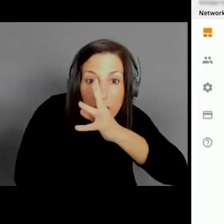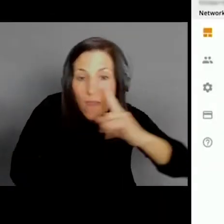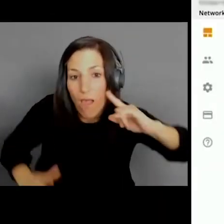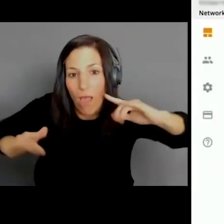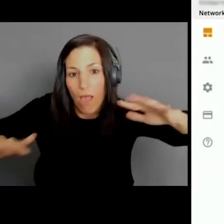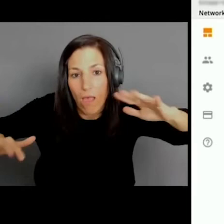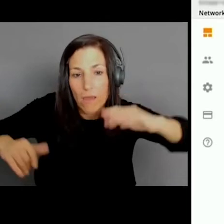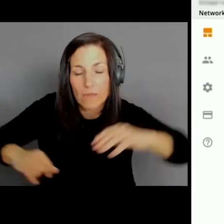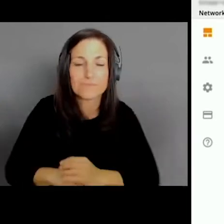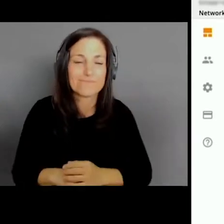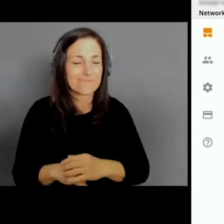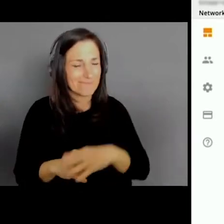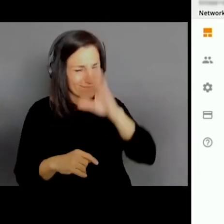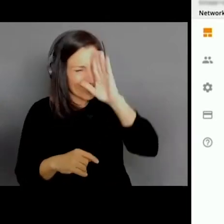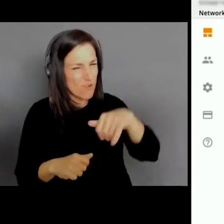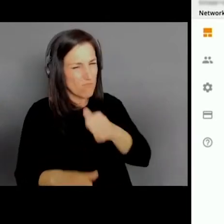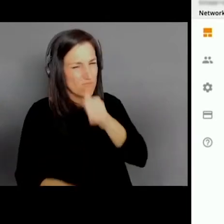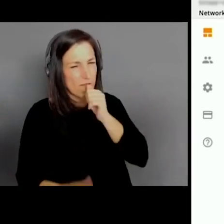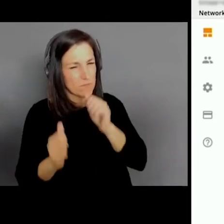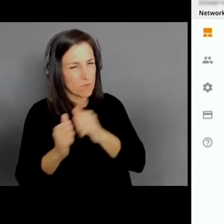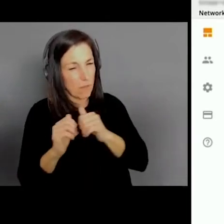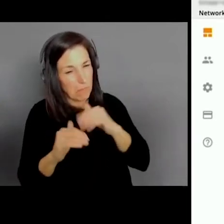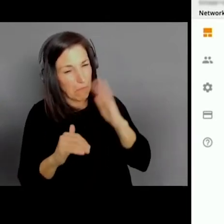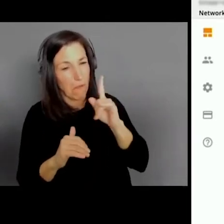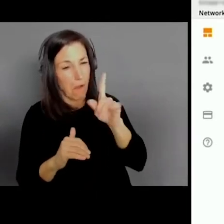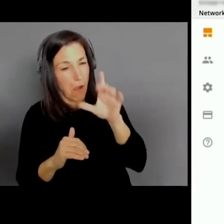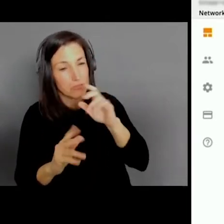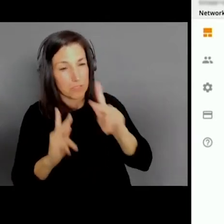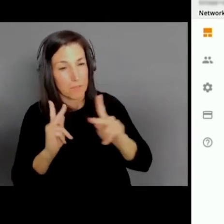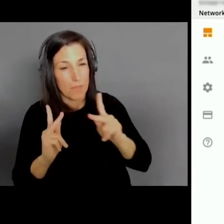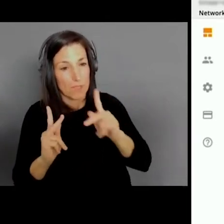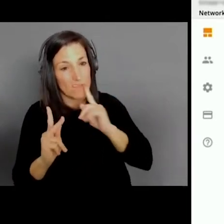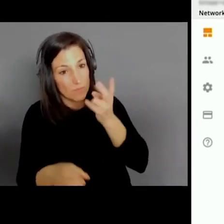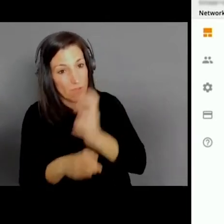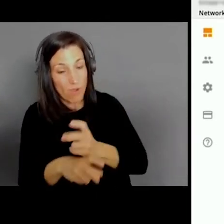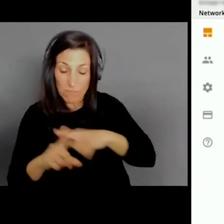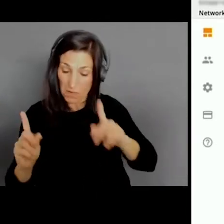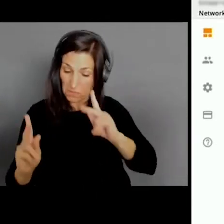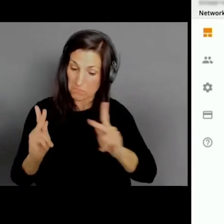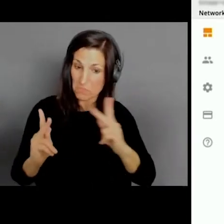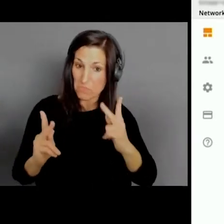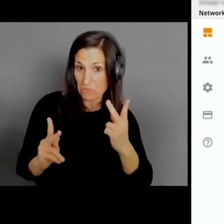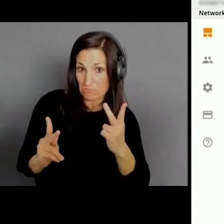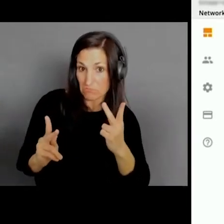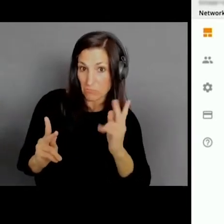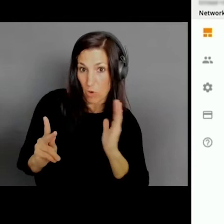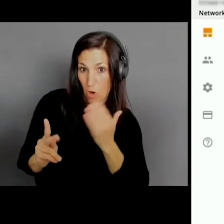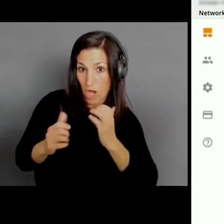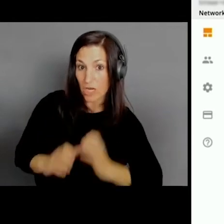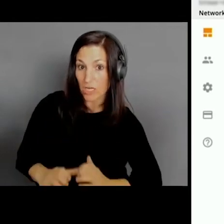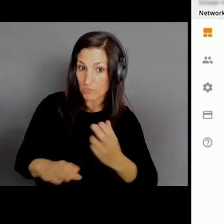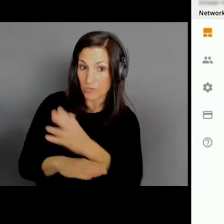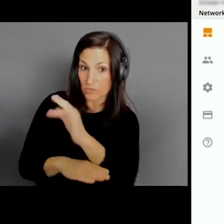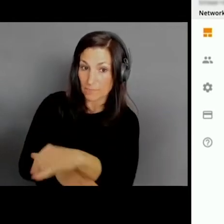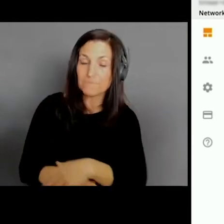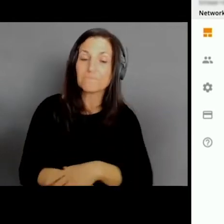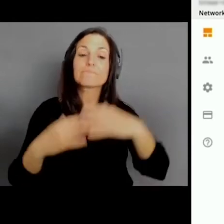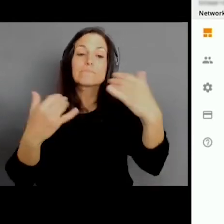but that's how our customers use it. So now we've gotten into the network dashboard. This is what's really different.